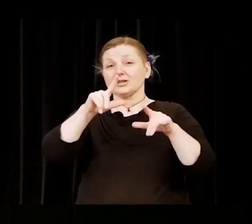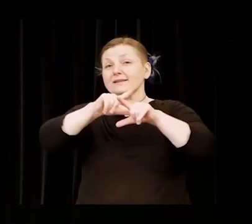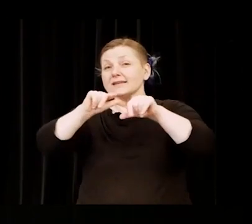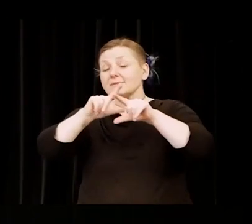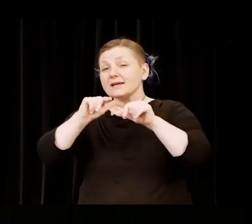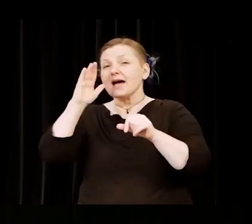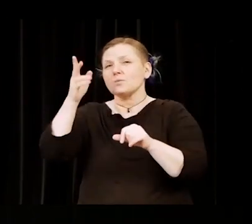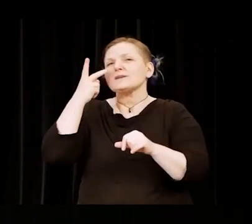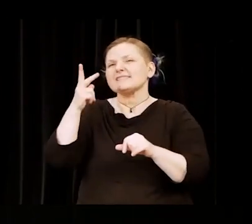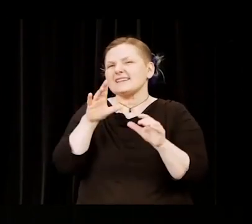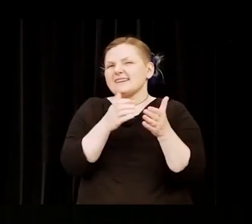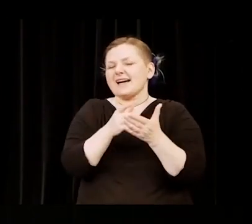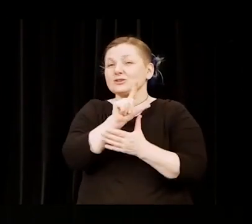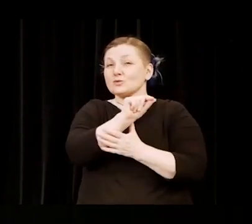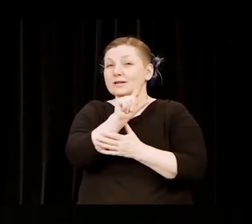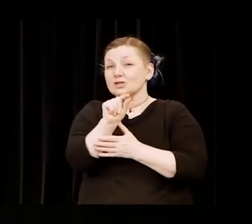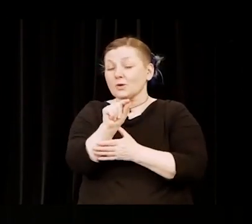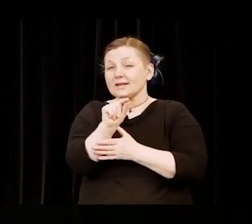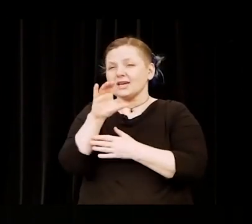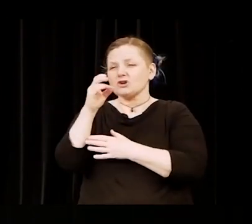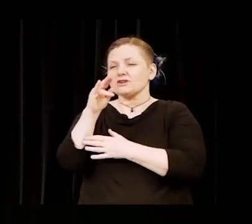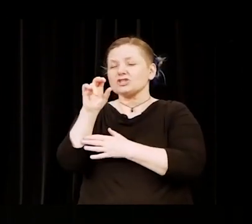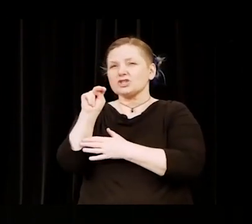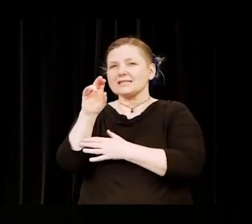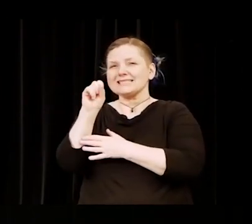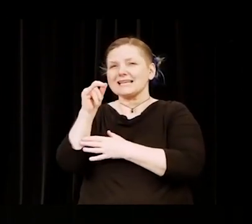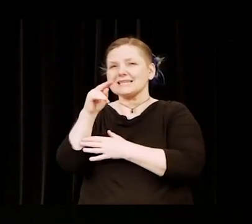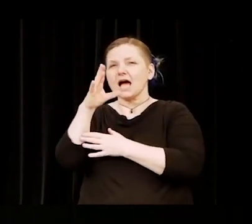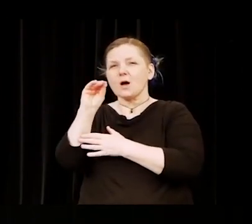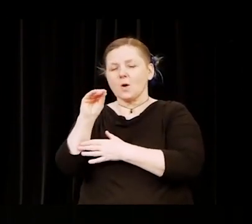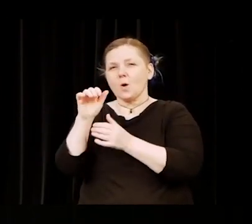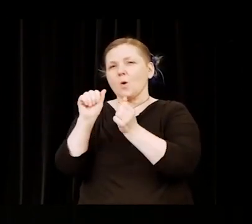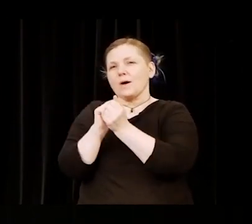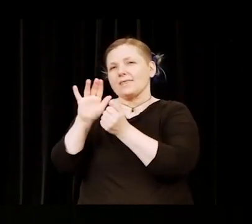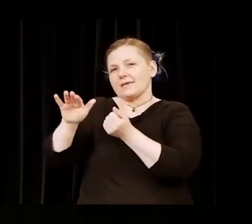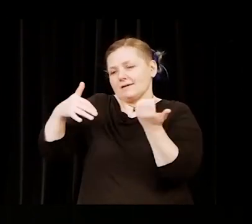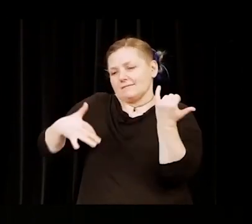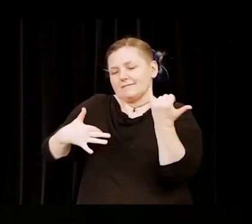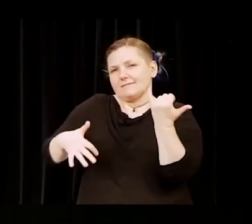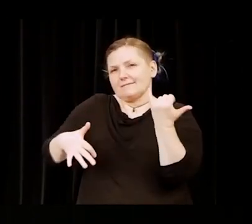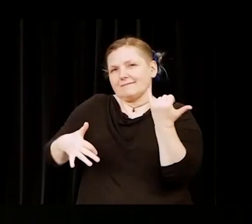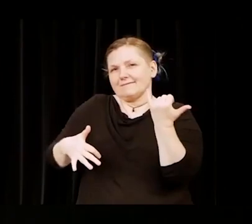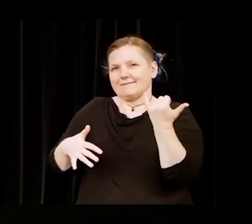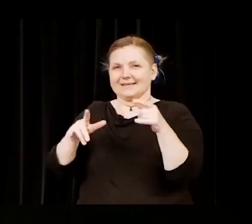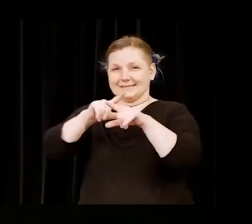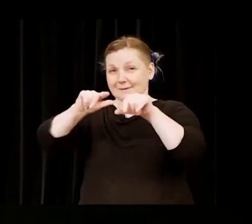and member of the HCC class of 2020 Christian Santiago playing the cuatro.